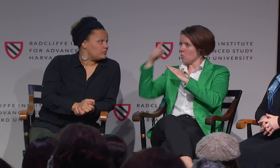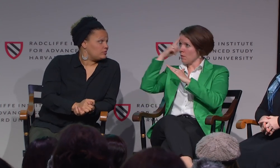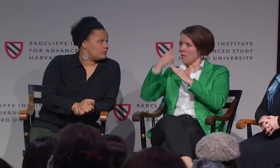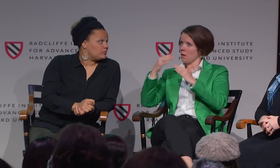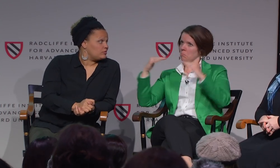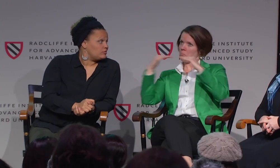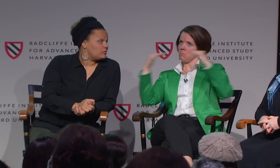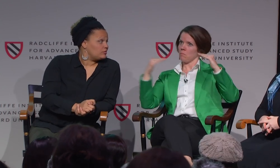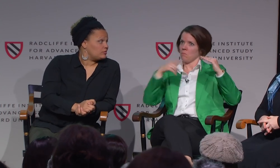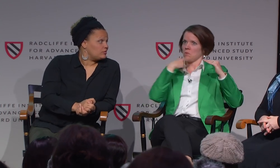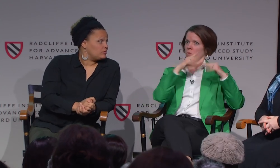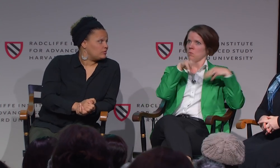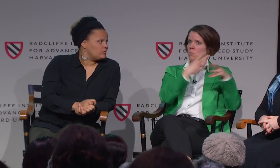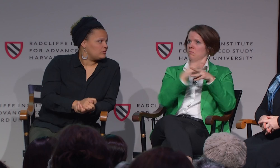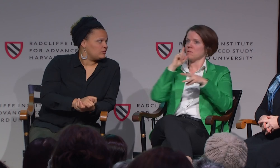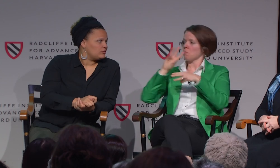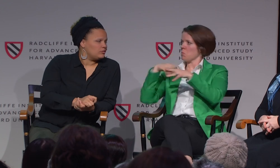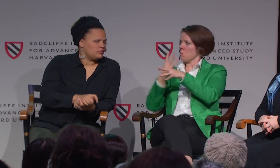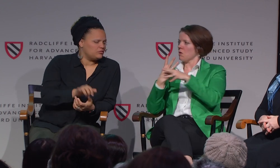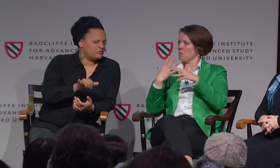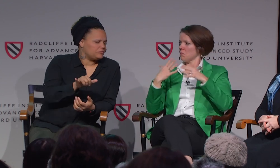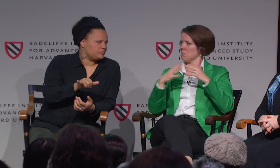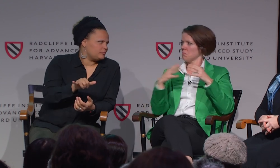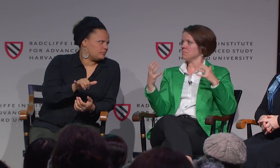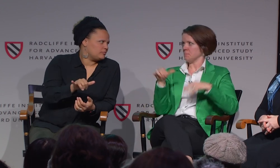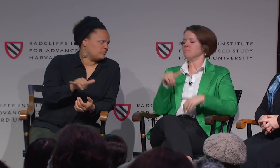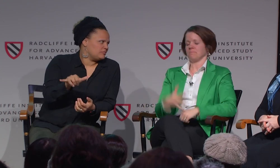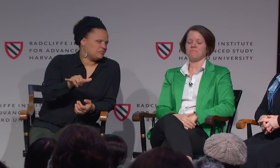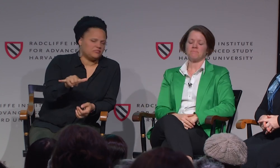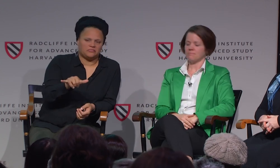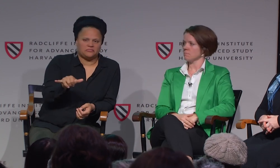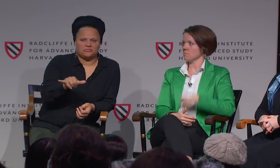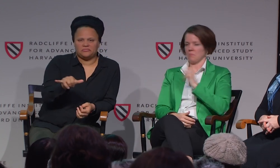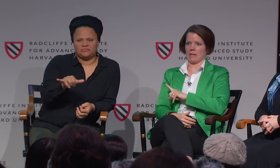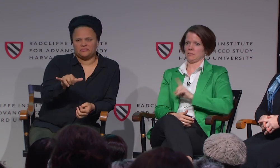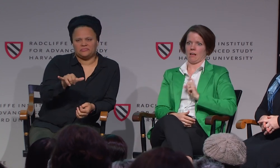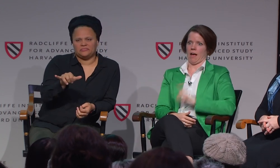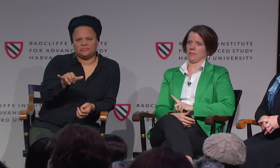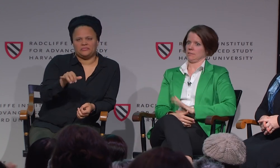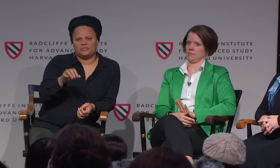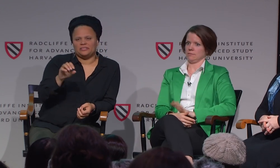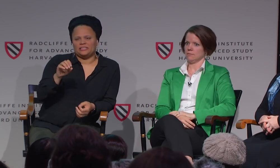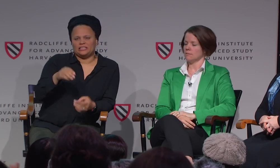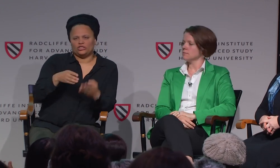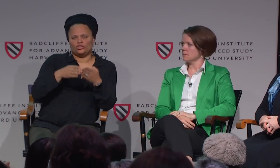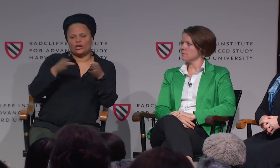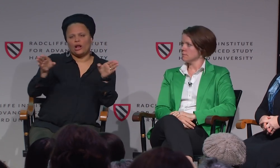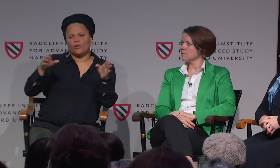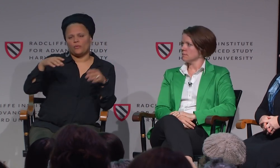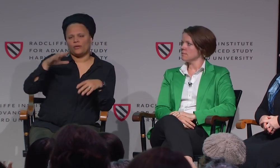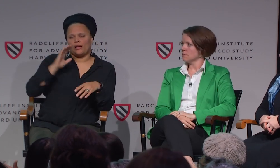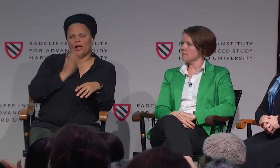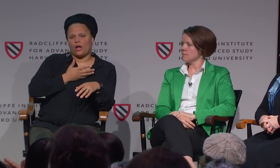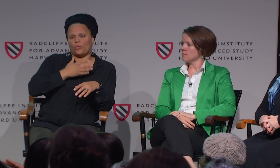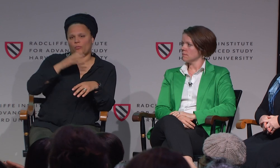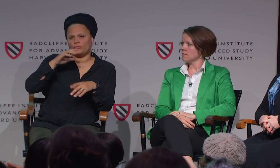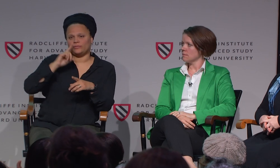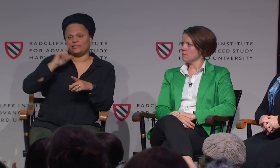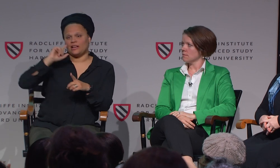So maybe I would then counter that and say, is the societal view of sexist perspective,